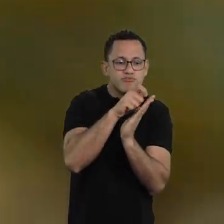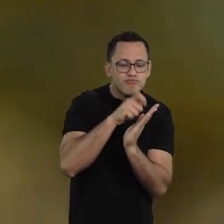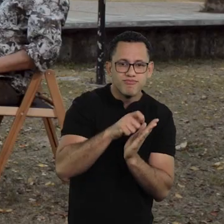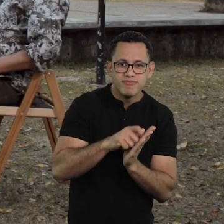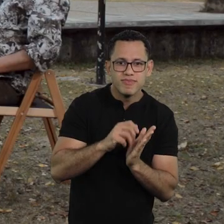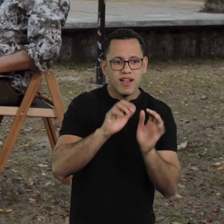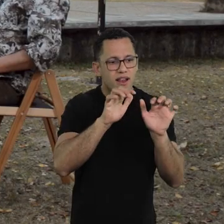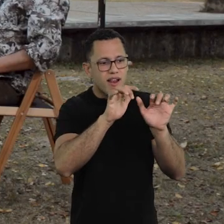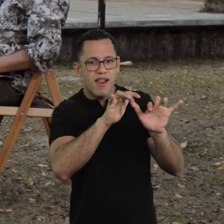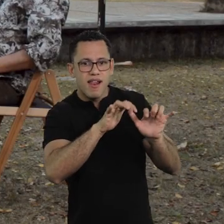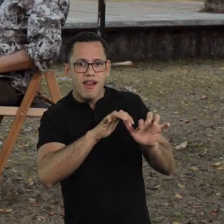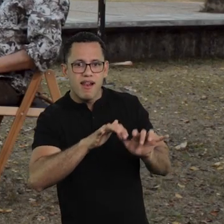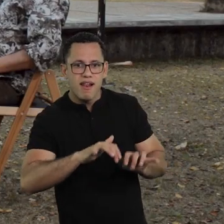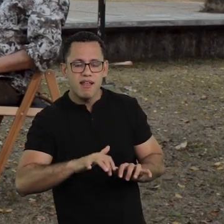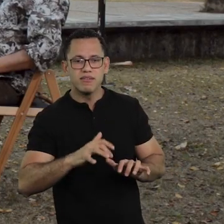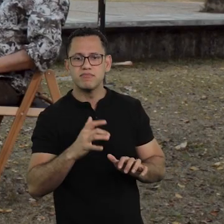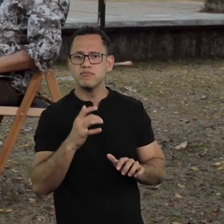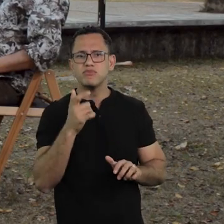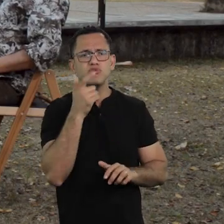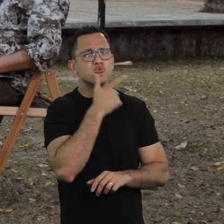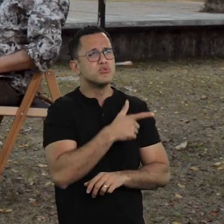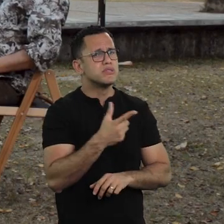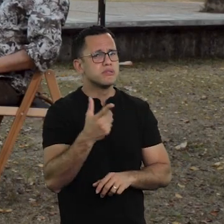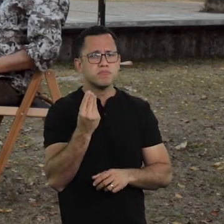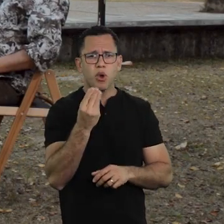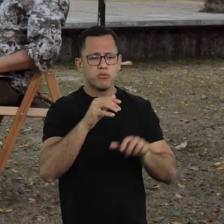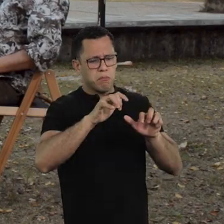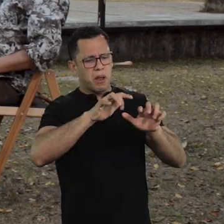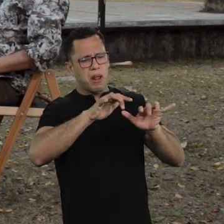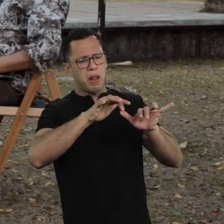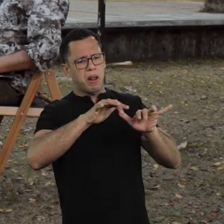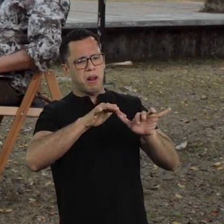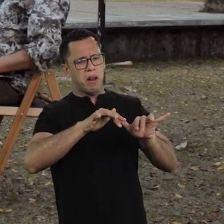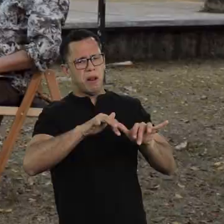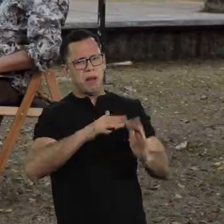I couldn't write long texts because